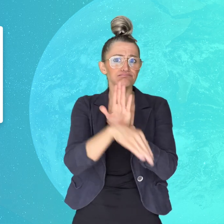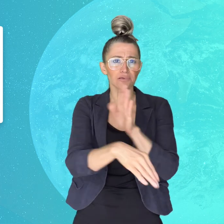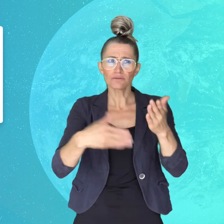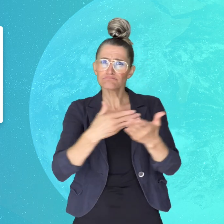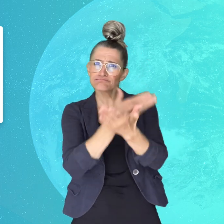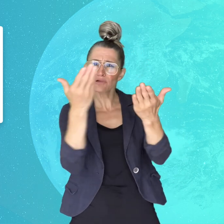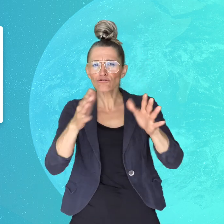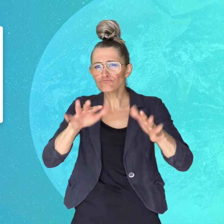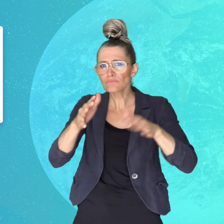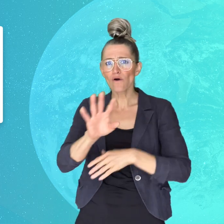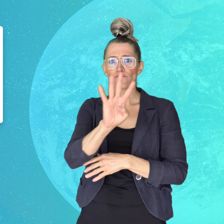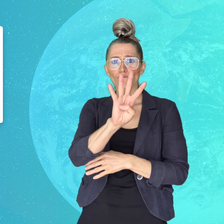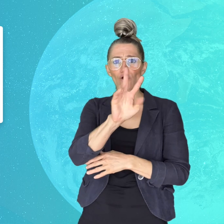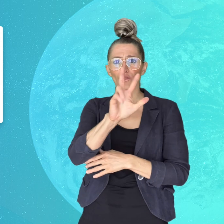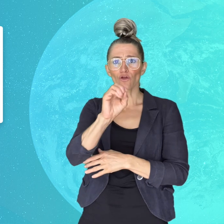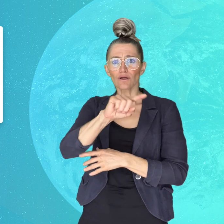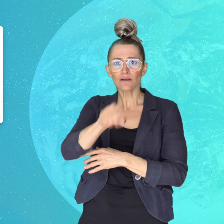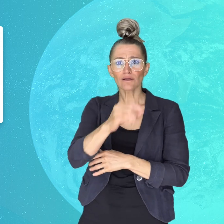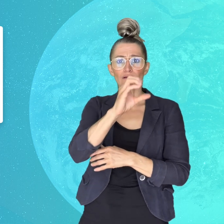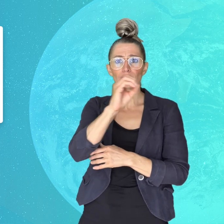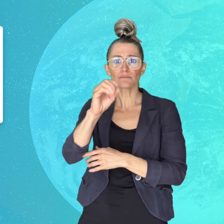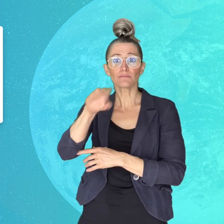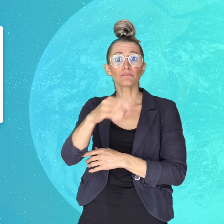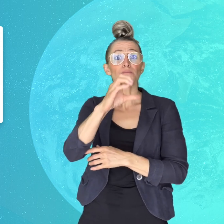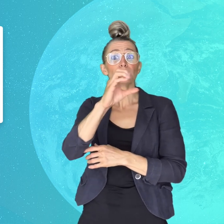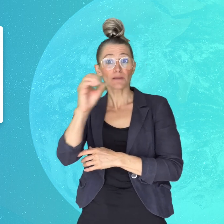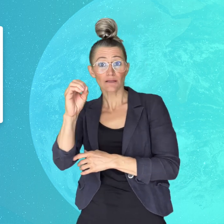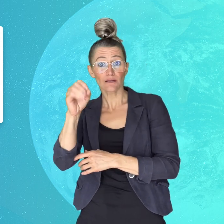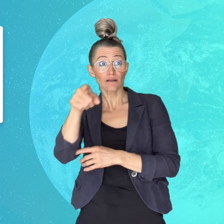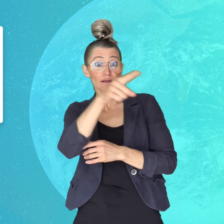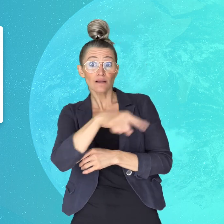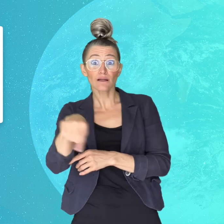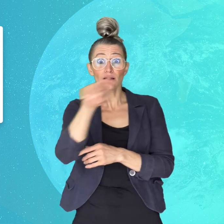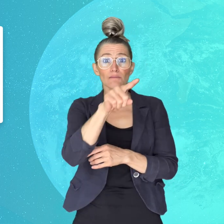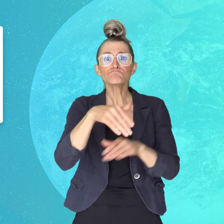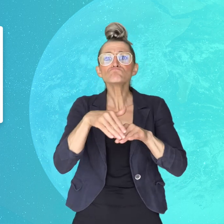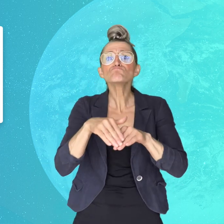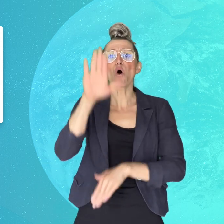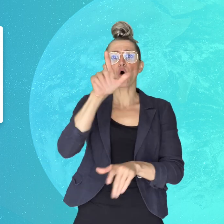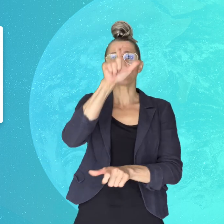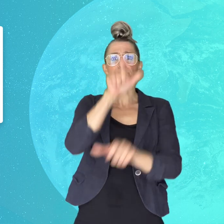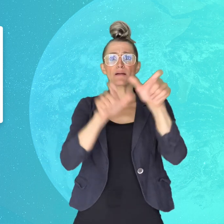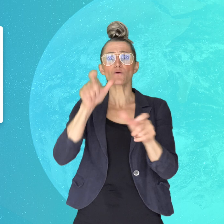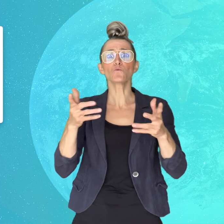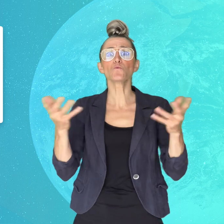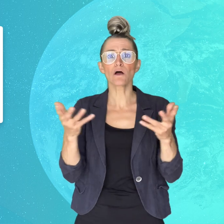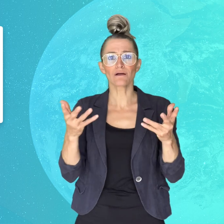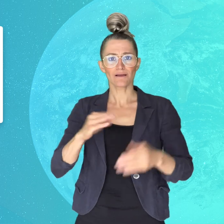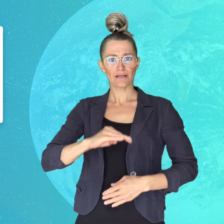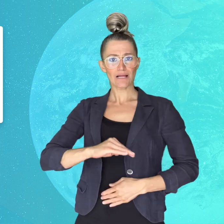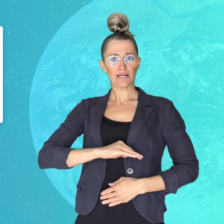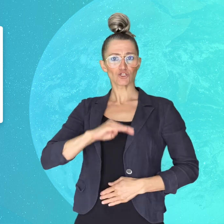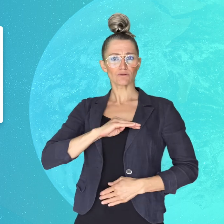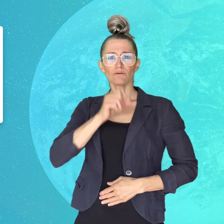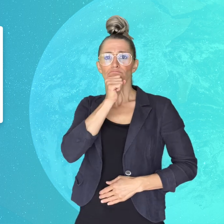Most people in this group are those who slowly lose their hearing